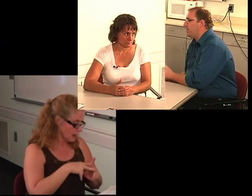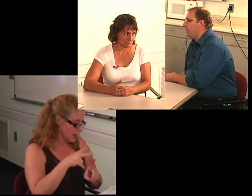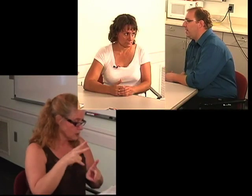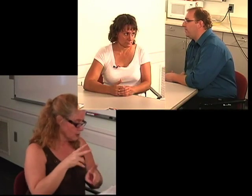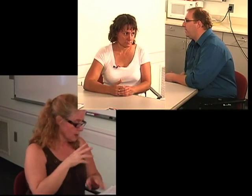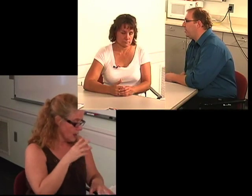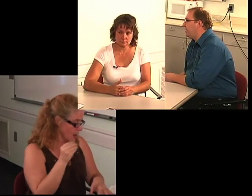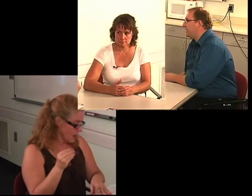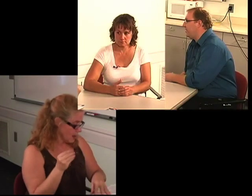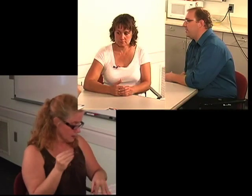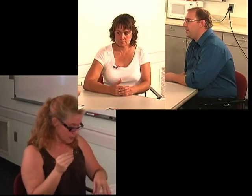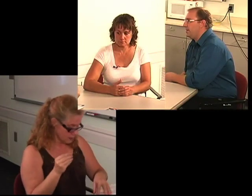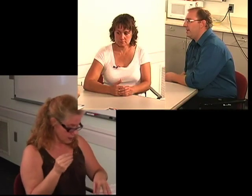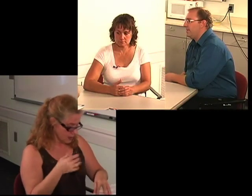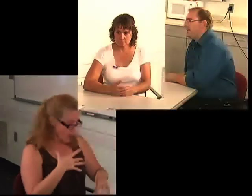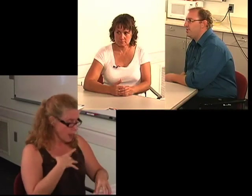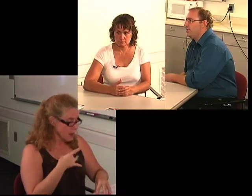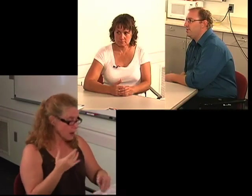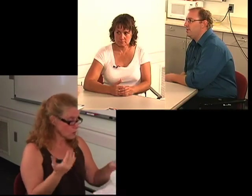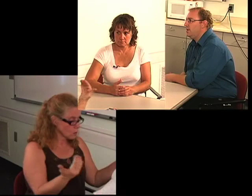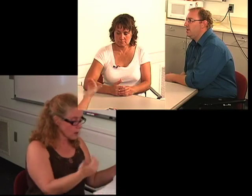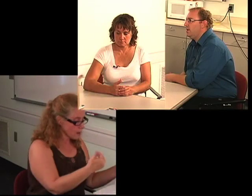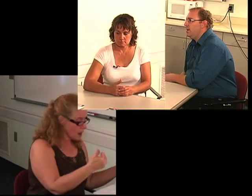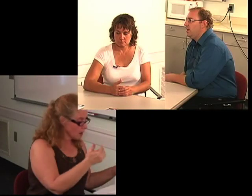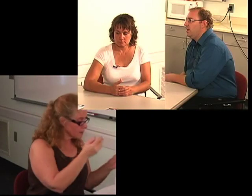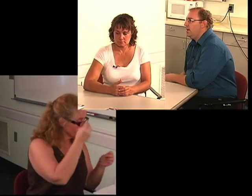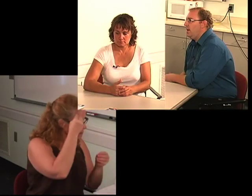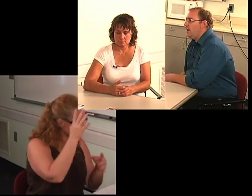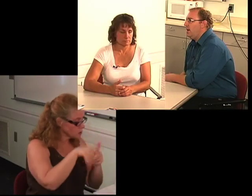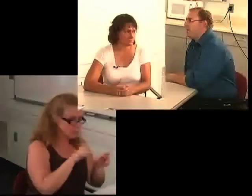with all the information necessary on the application,